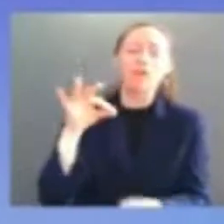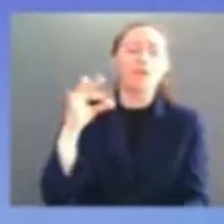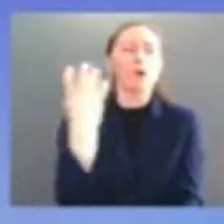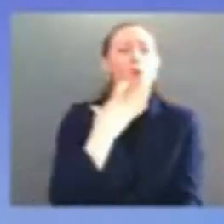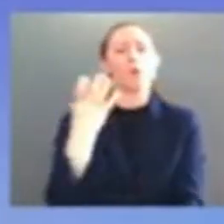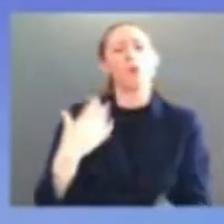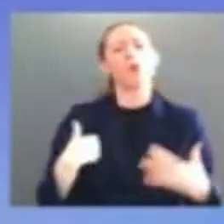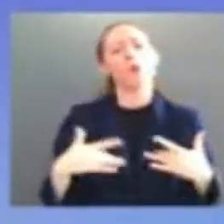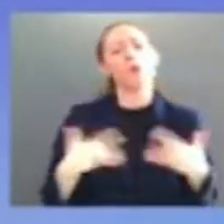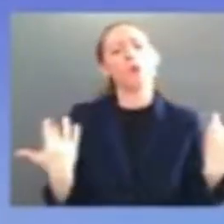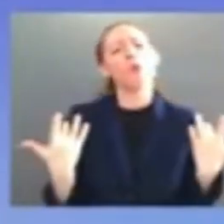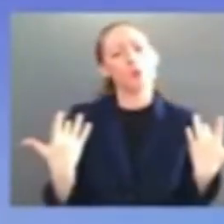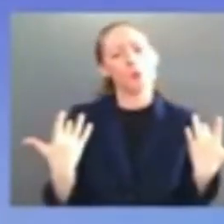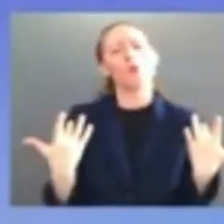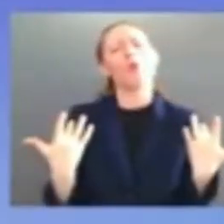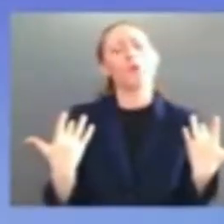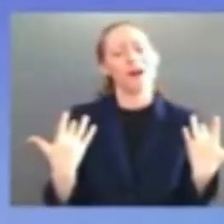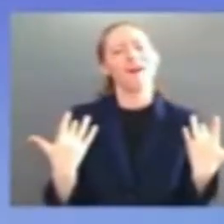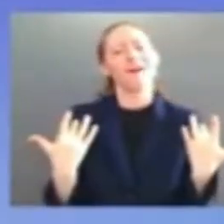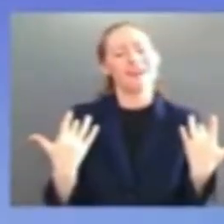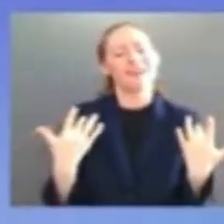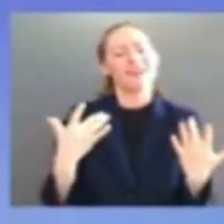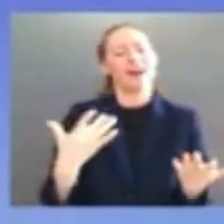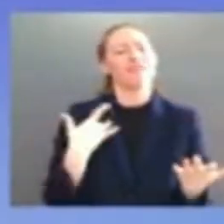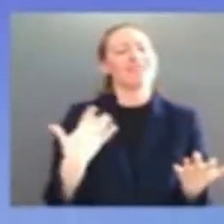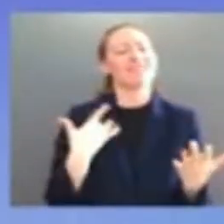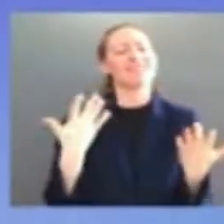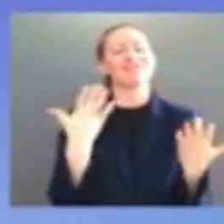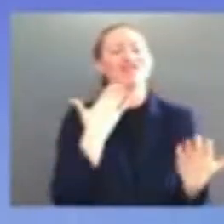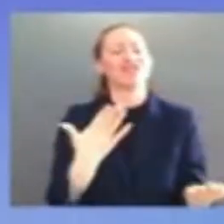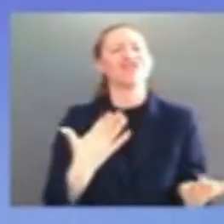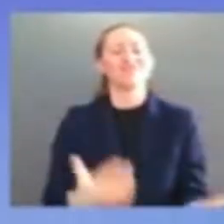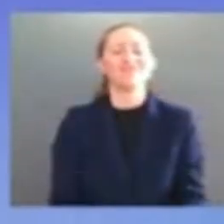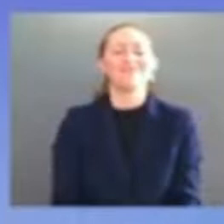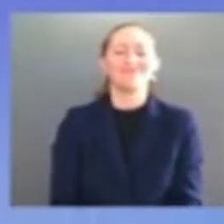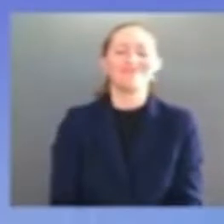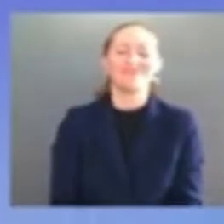did an incredible job chuck thank you so much